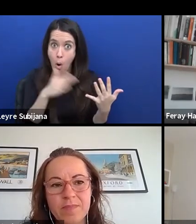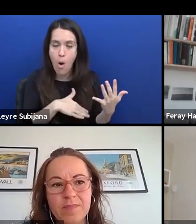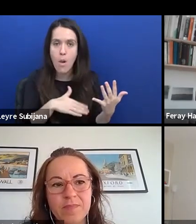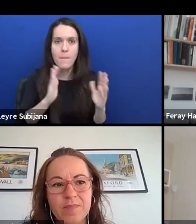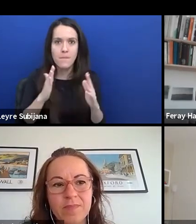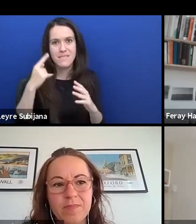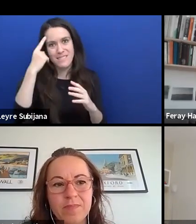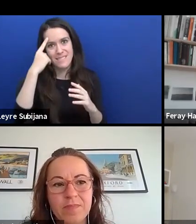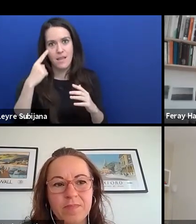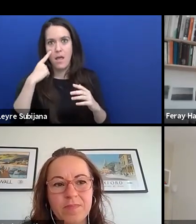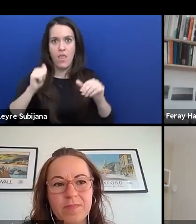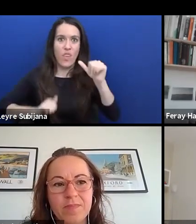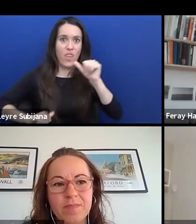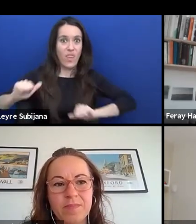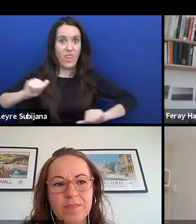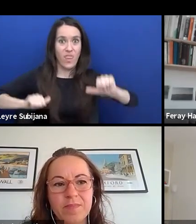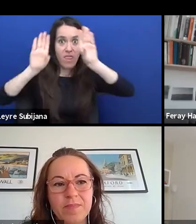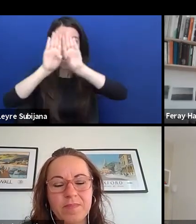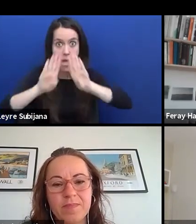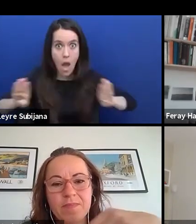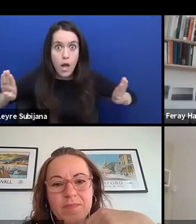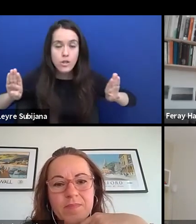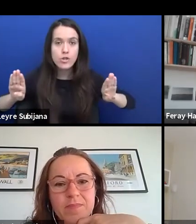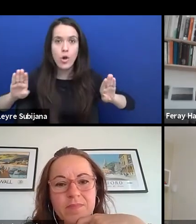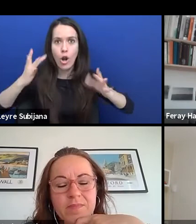and through culture and through art, we can grow.